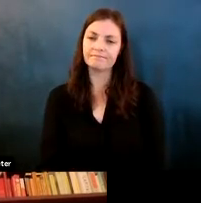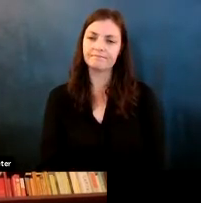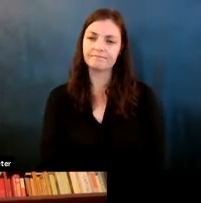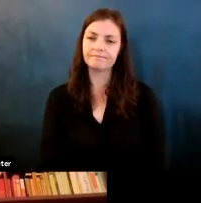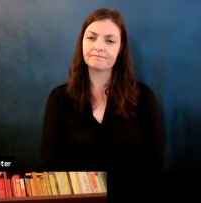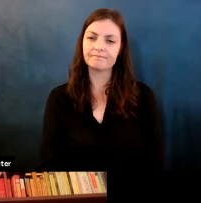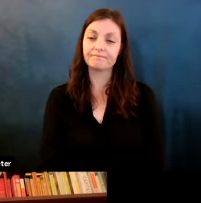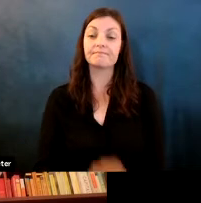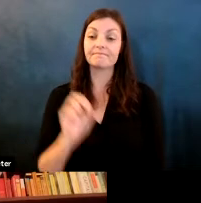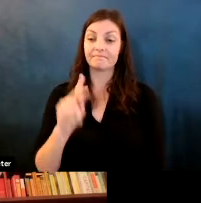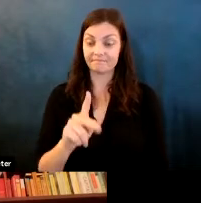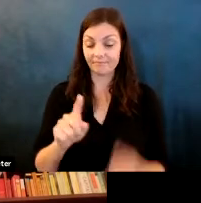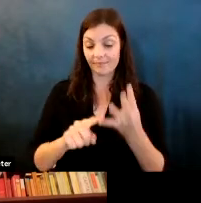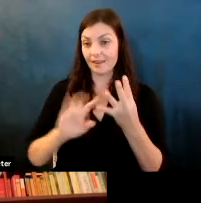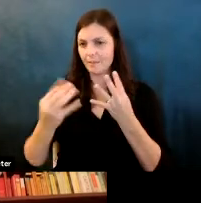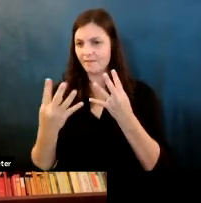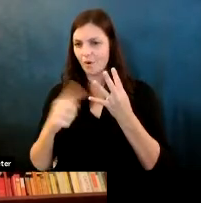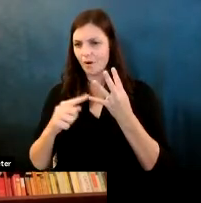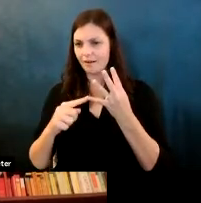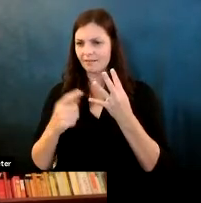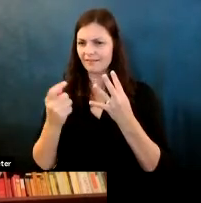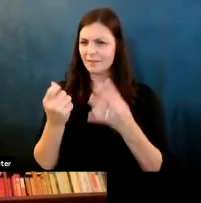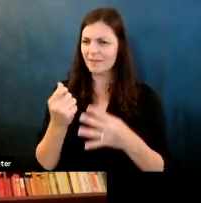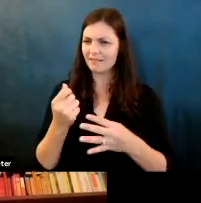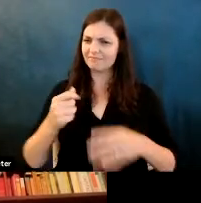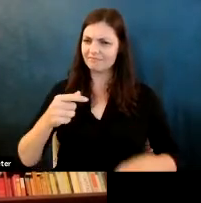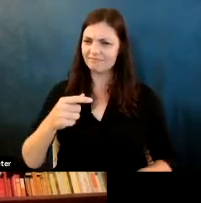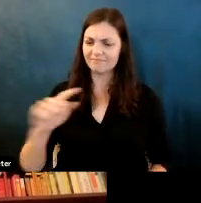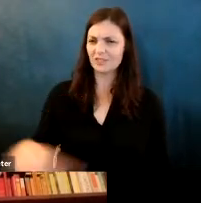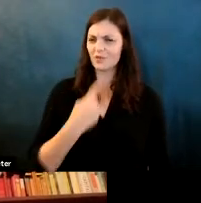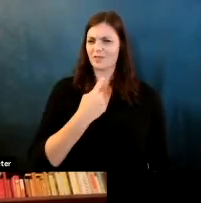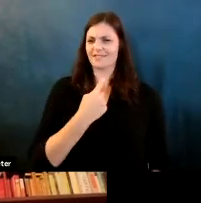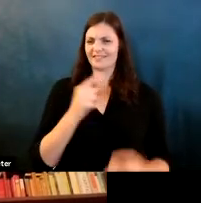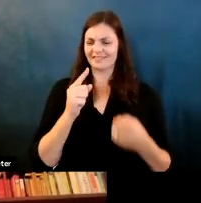Martin Wattenberg: Okay robot for which was a little bit insulting towards this generative art piece on.